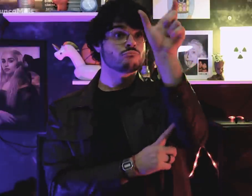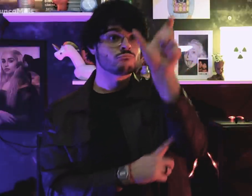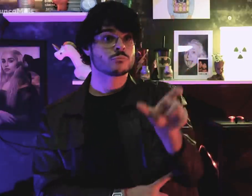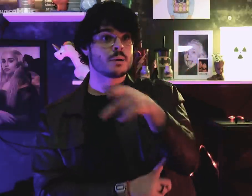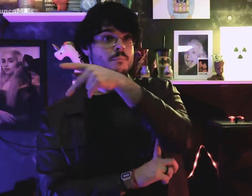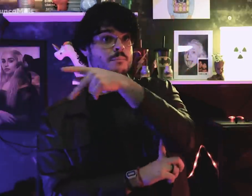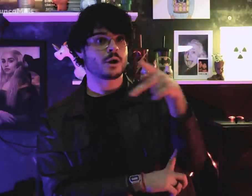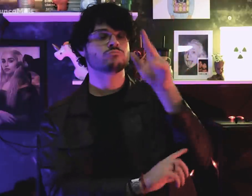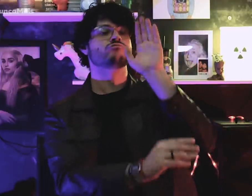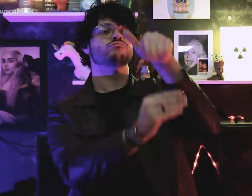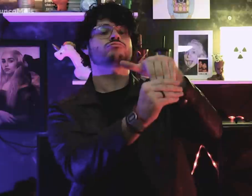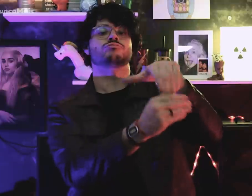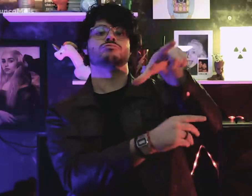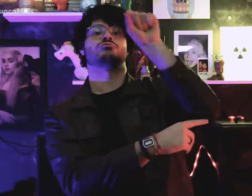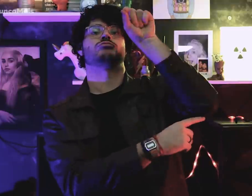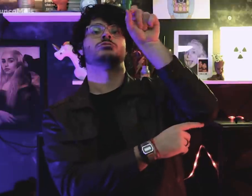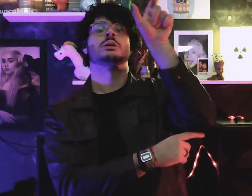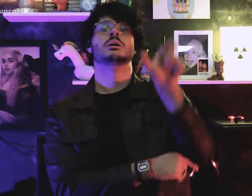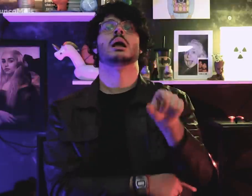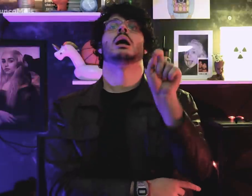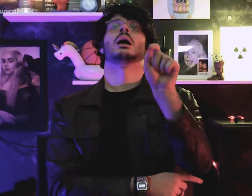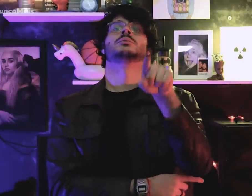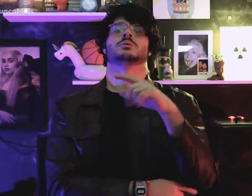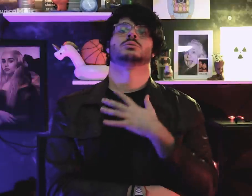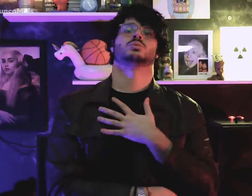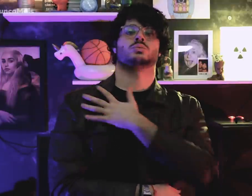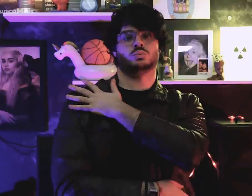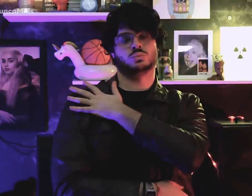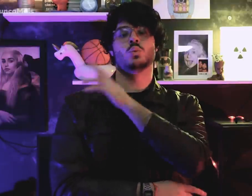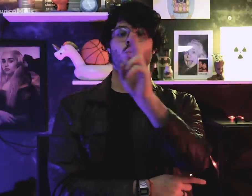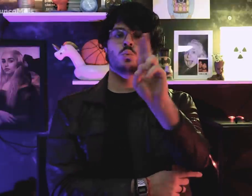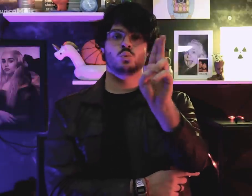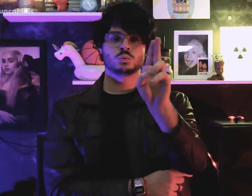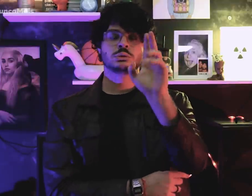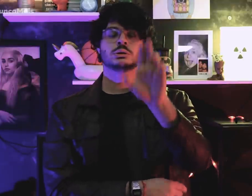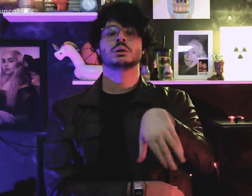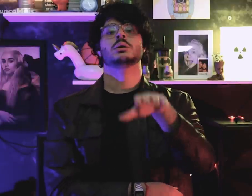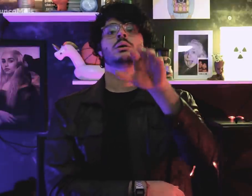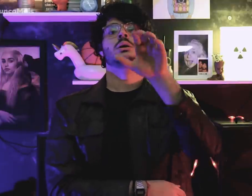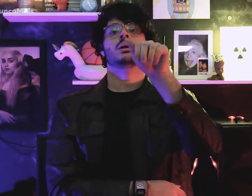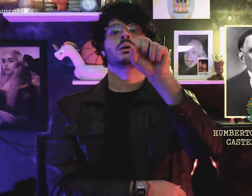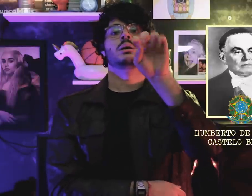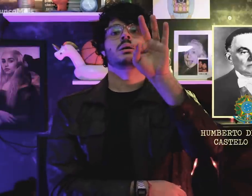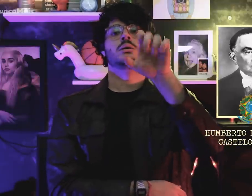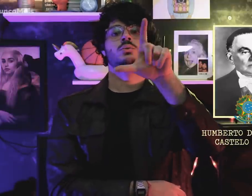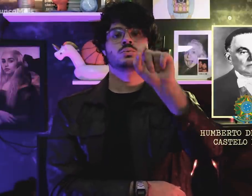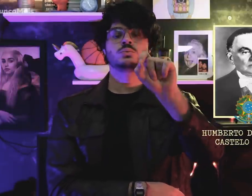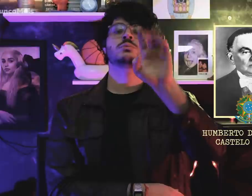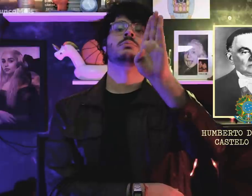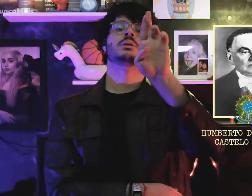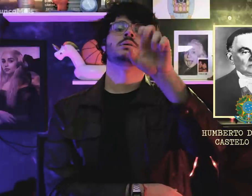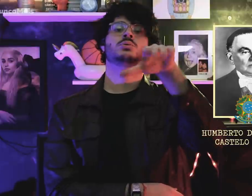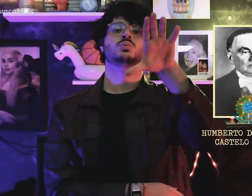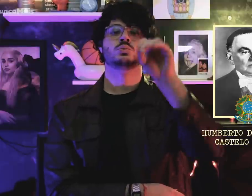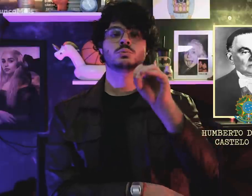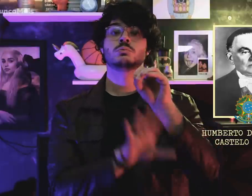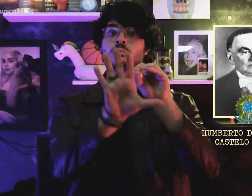General Humberto de Alencar elected president, Castelo Branco